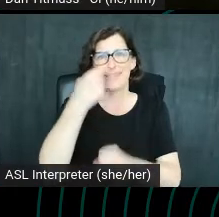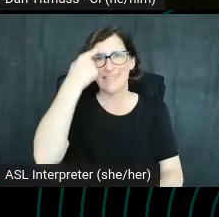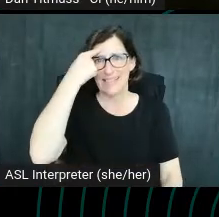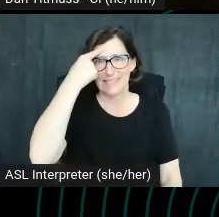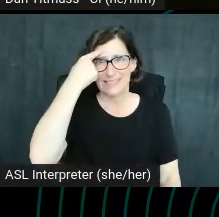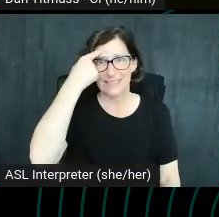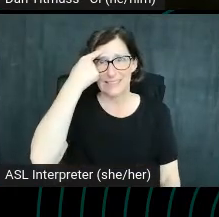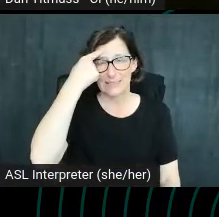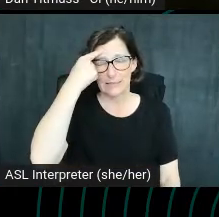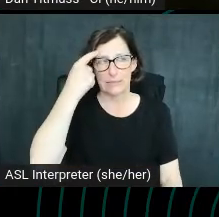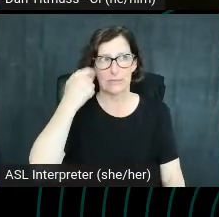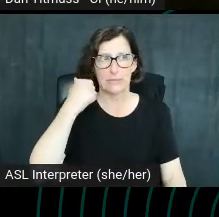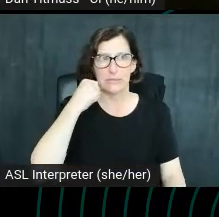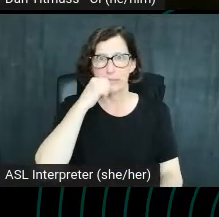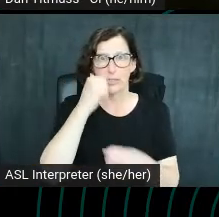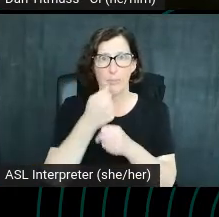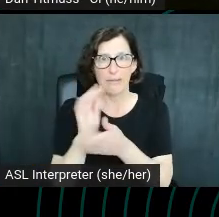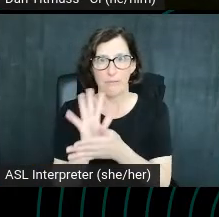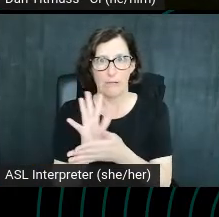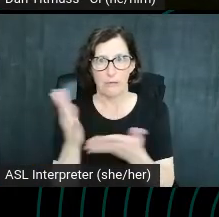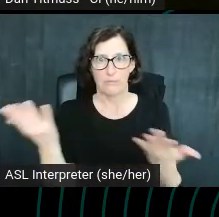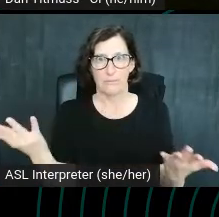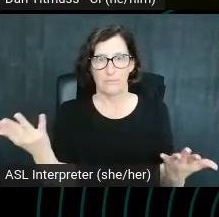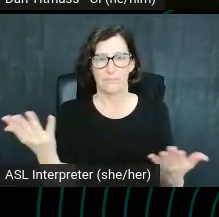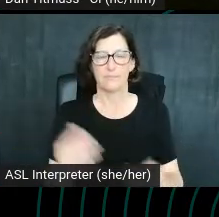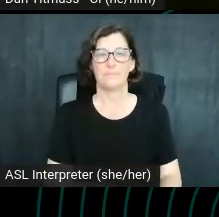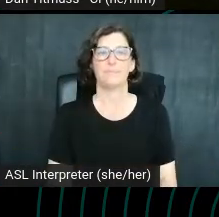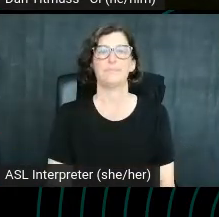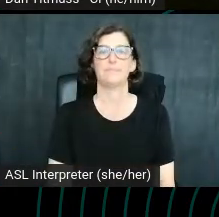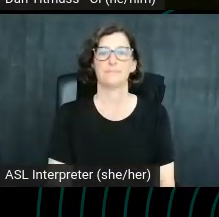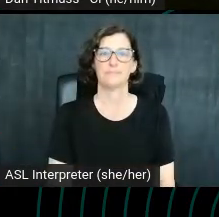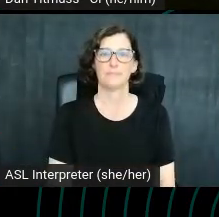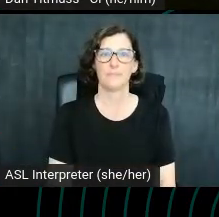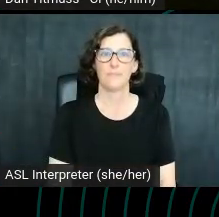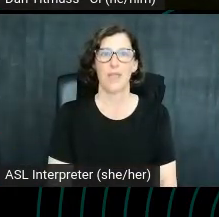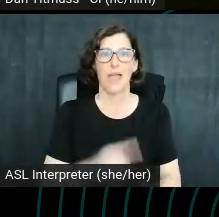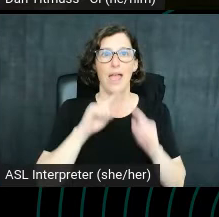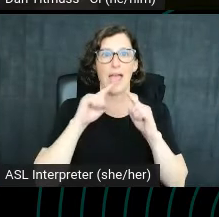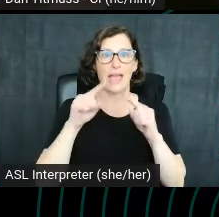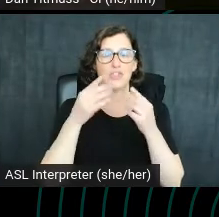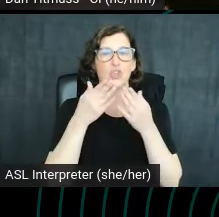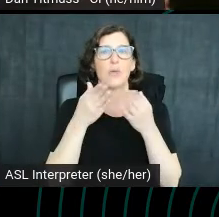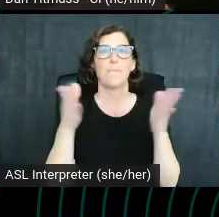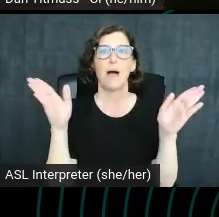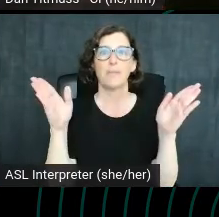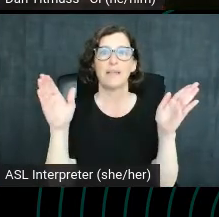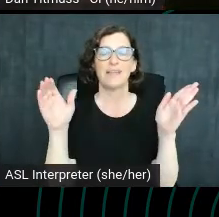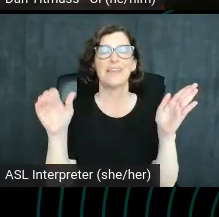don't make it. Answer the public is another really useful resource.